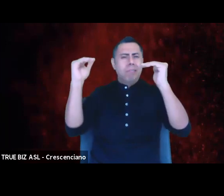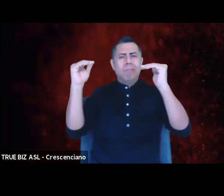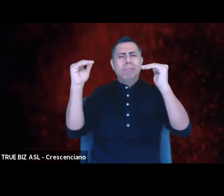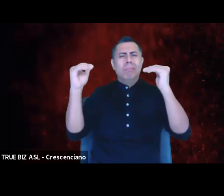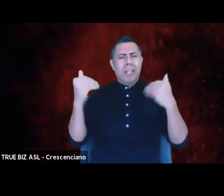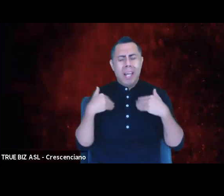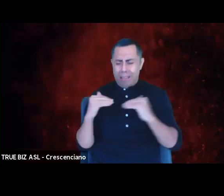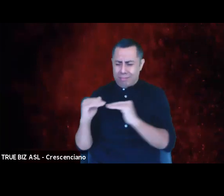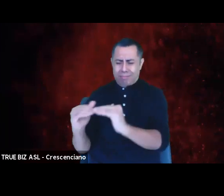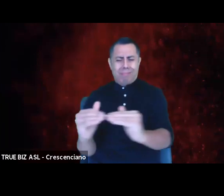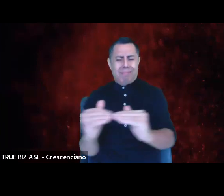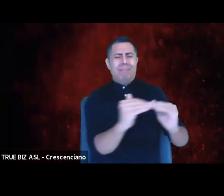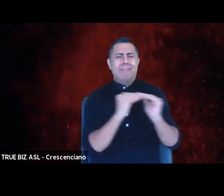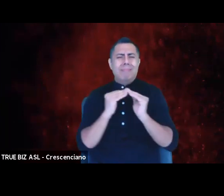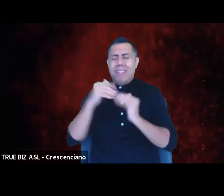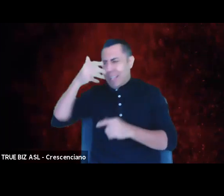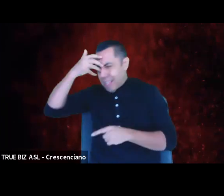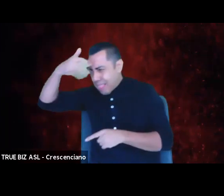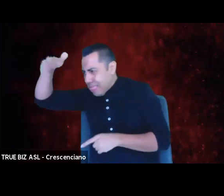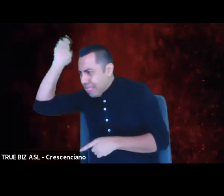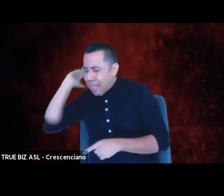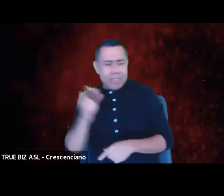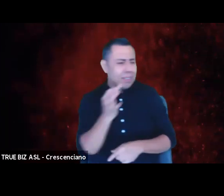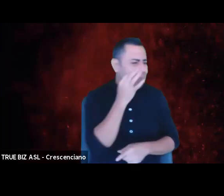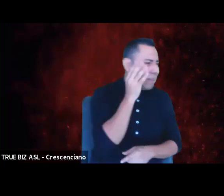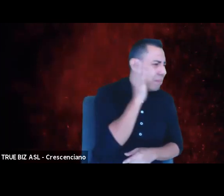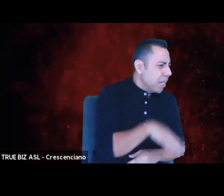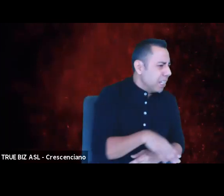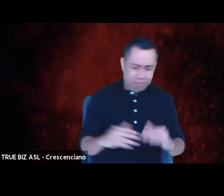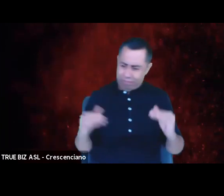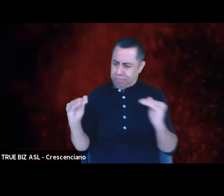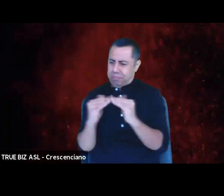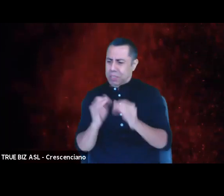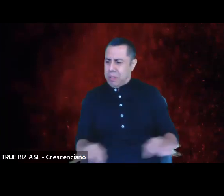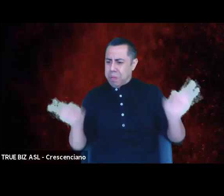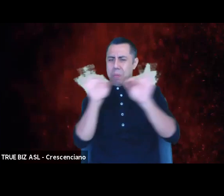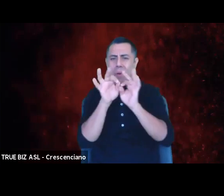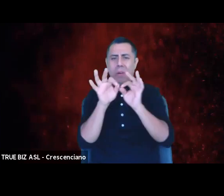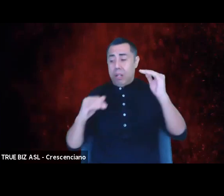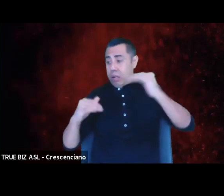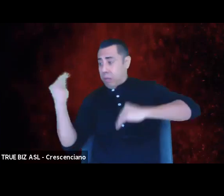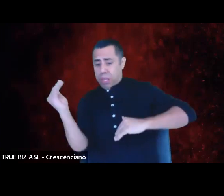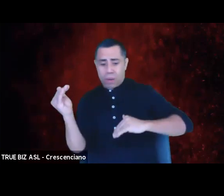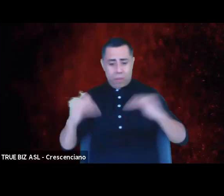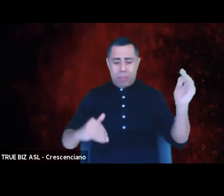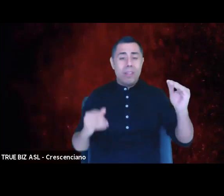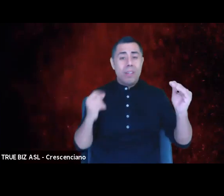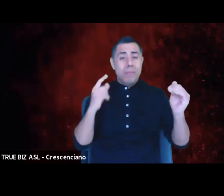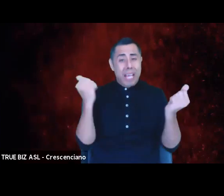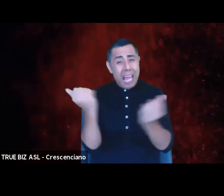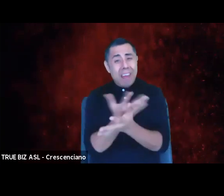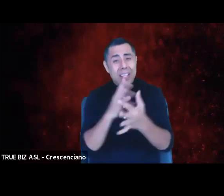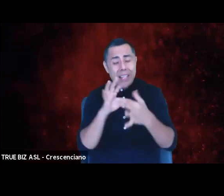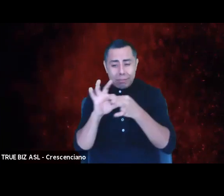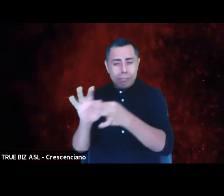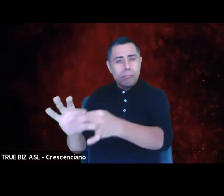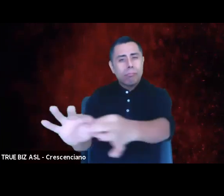There is no linear change. Instead, all things are connected, inextricably. If you move a rock in Montana,